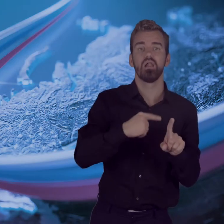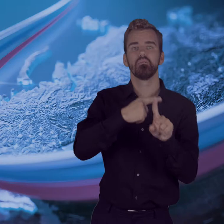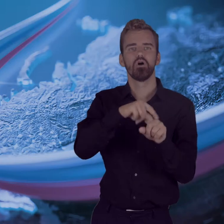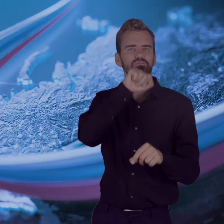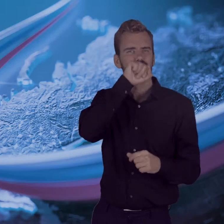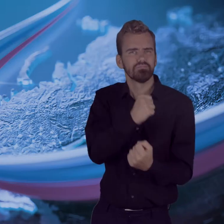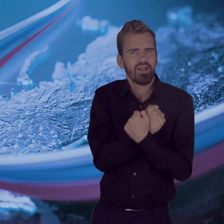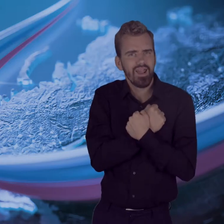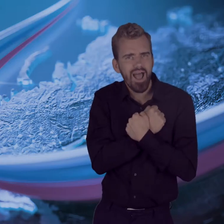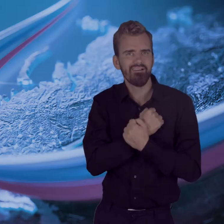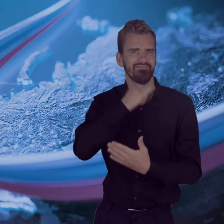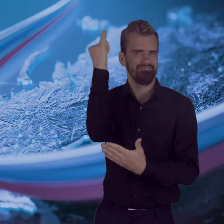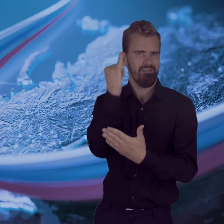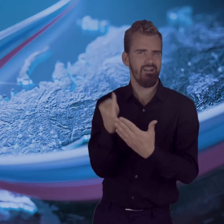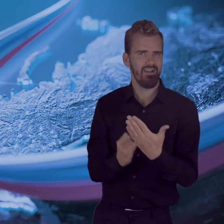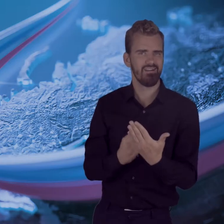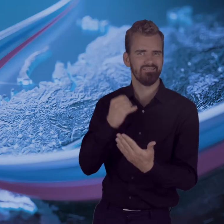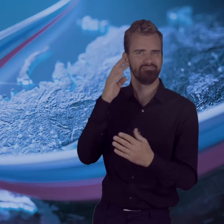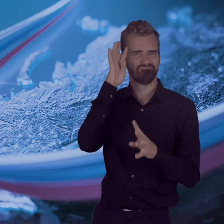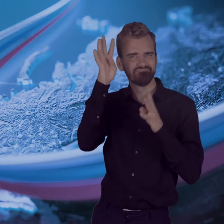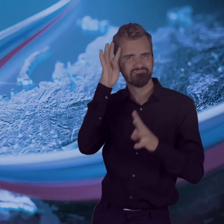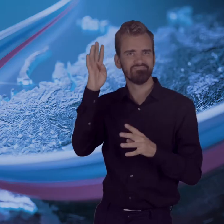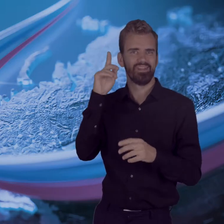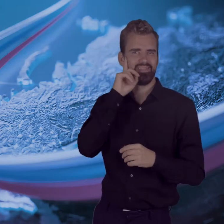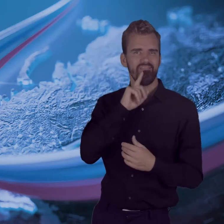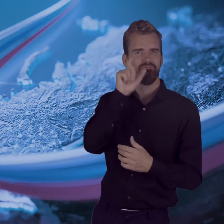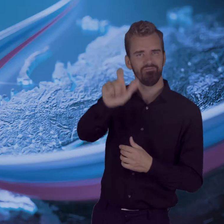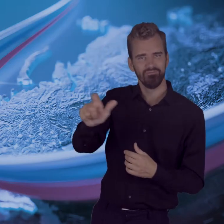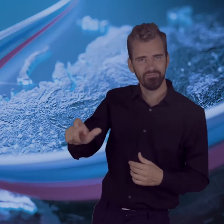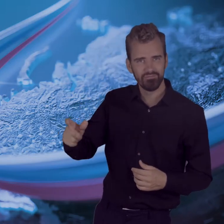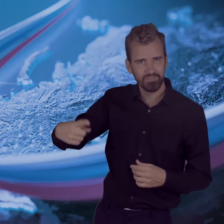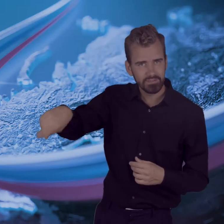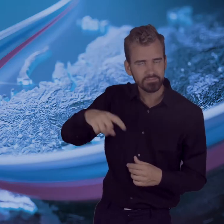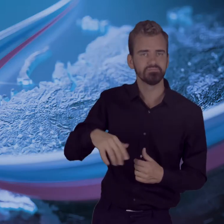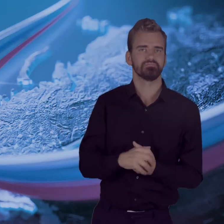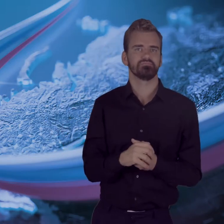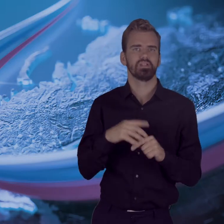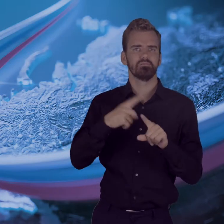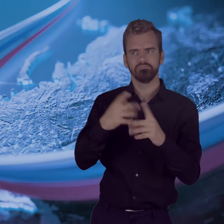popularize the professional, amateur visual arts